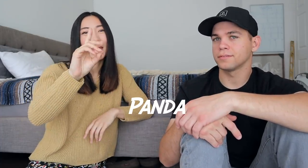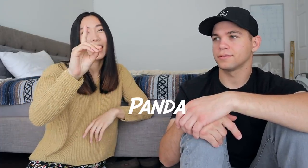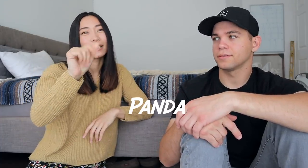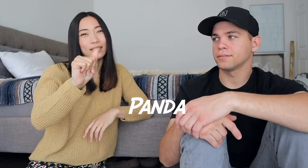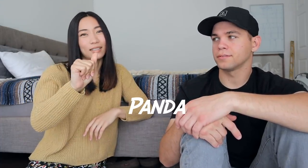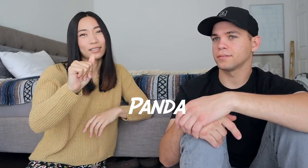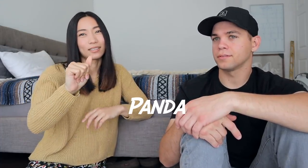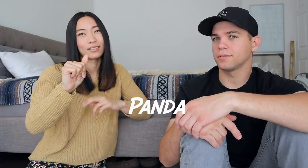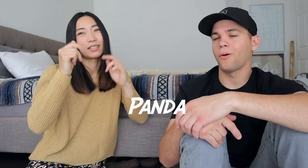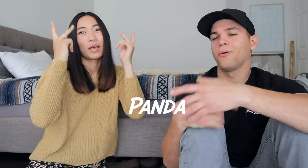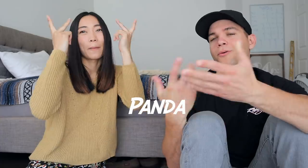P-A-N-D-A